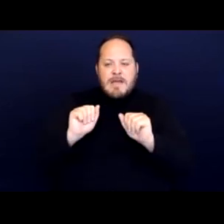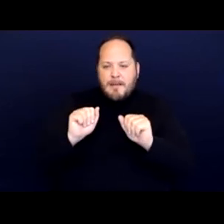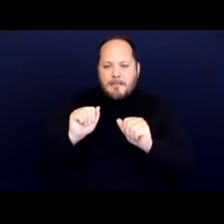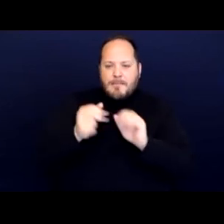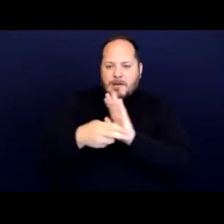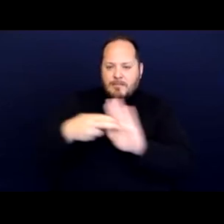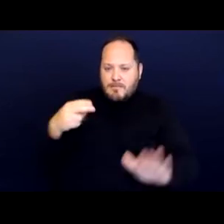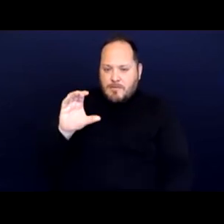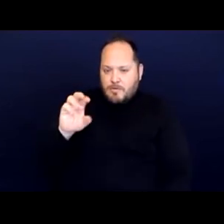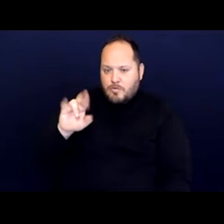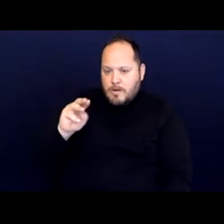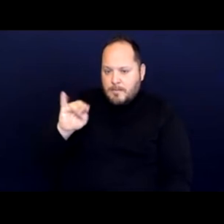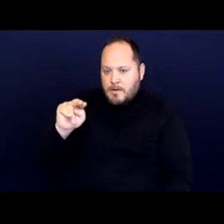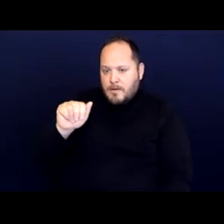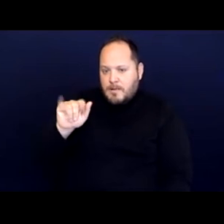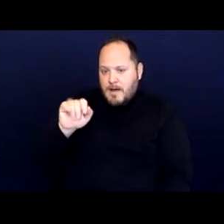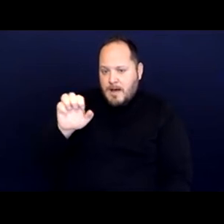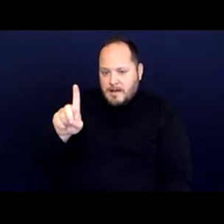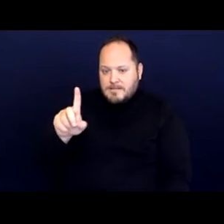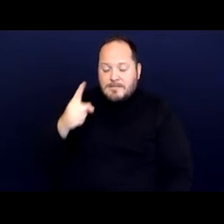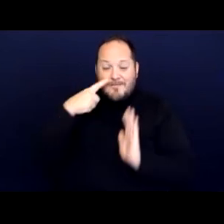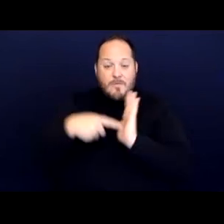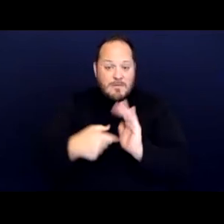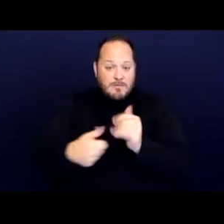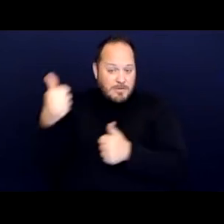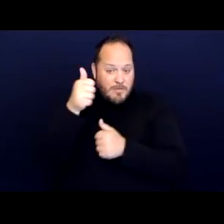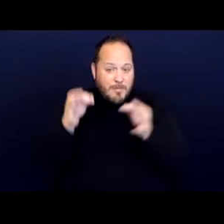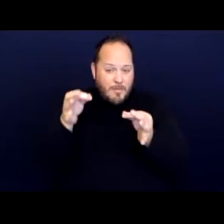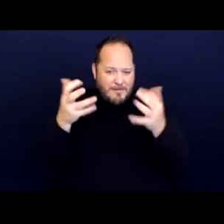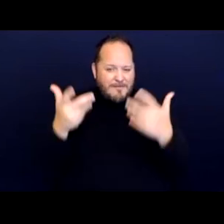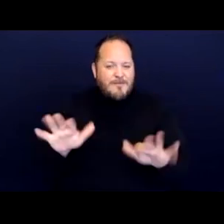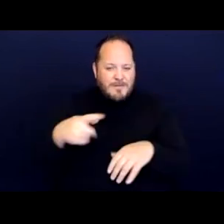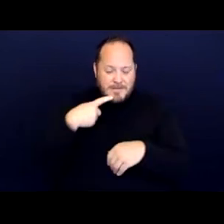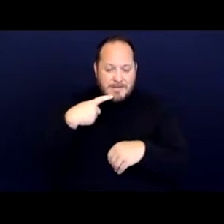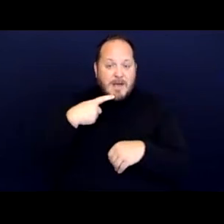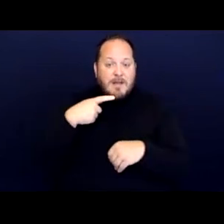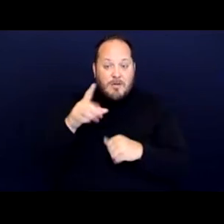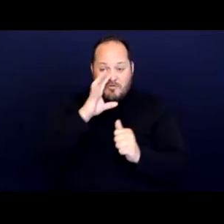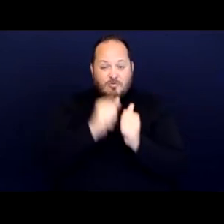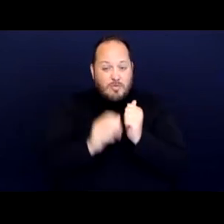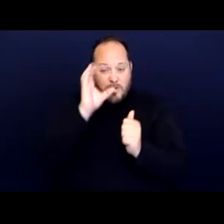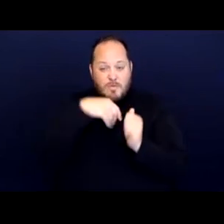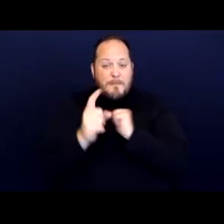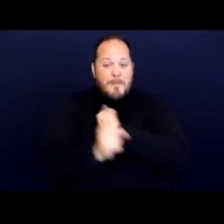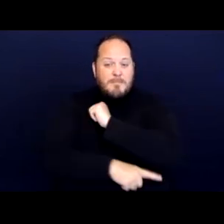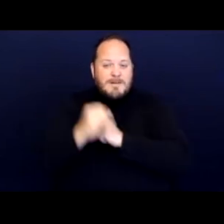For example, the Supreme court has said that it would be cruel and unusual punishment to sentence someone for even a day in prison